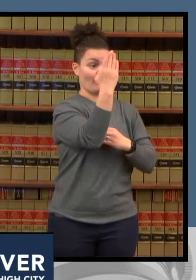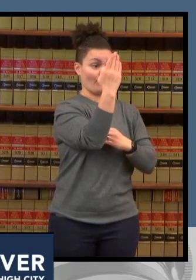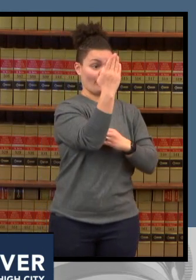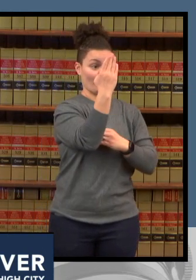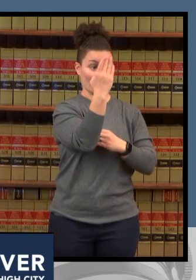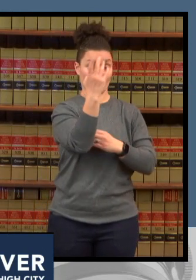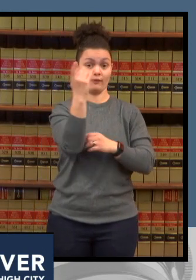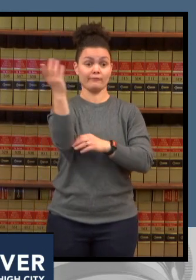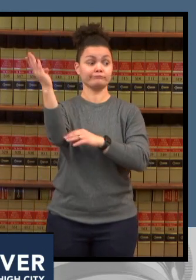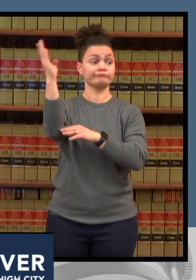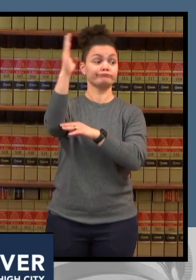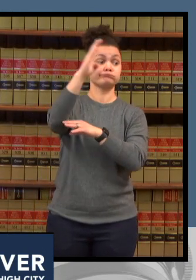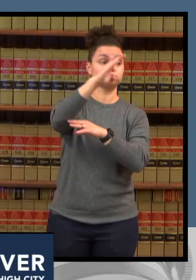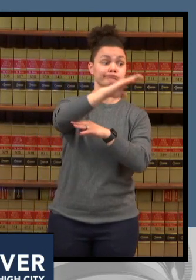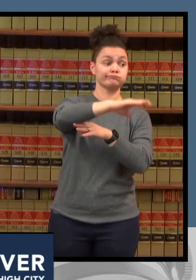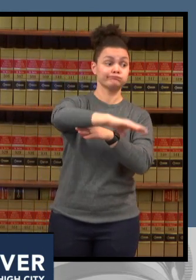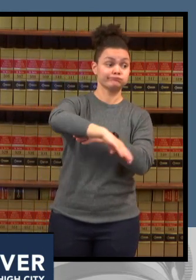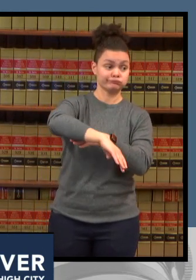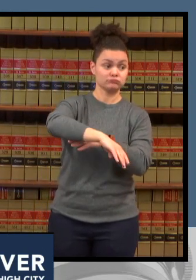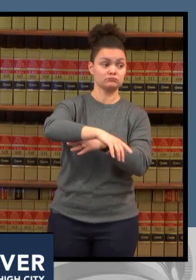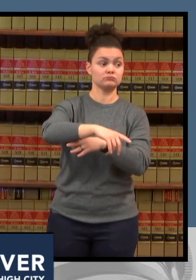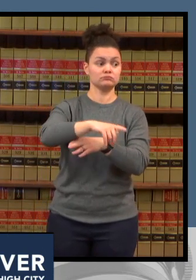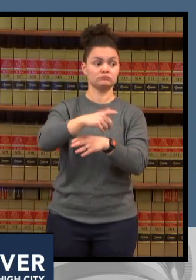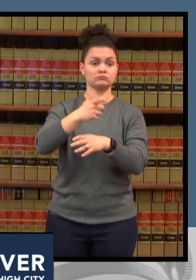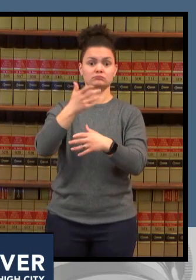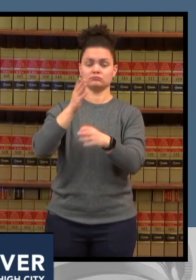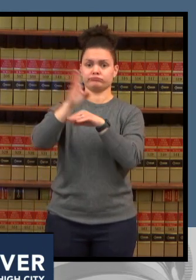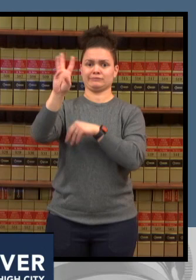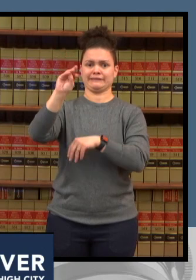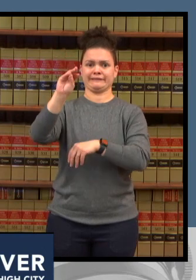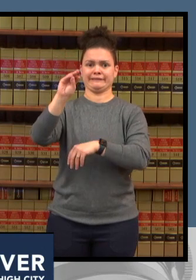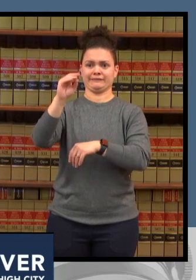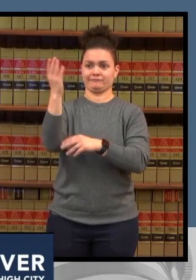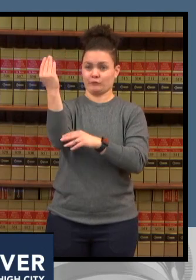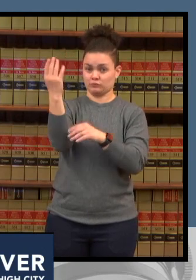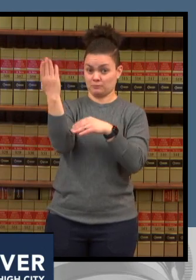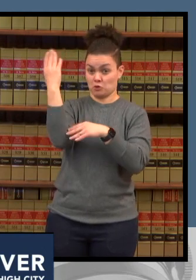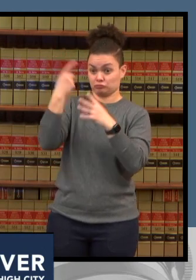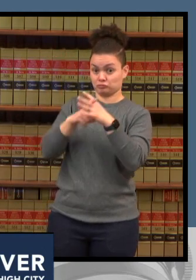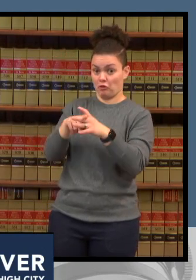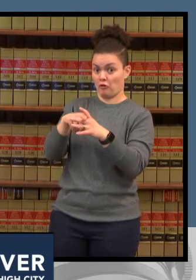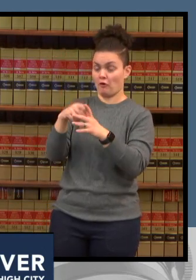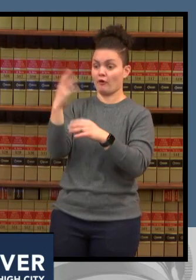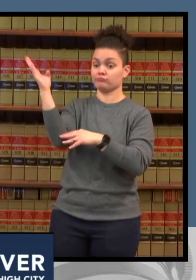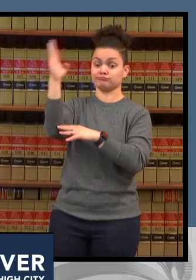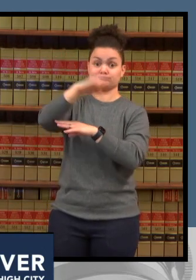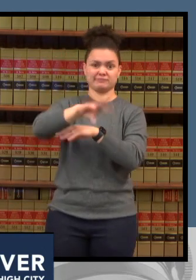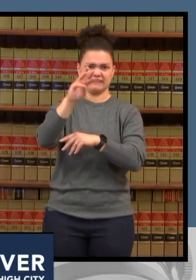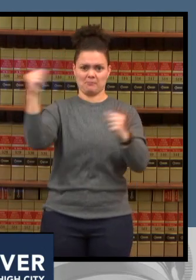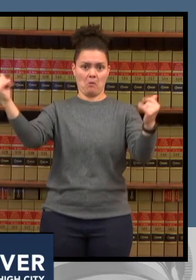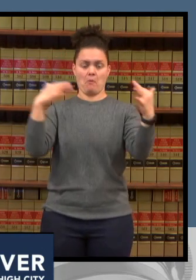you talk about icu bed available surge surgical beds available that that can change on a dime